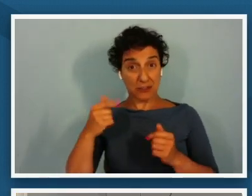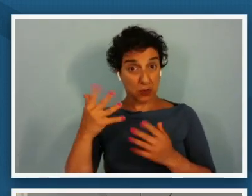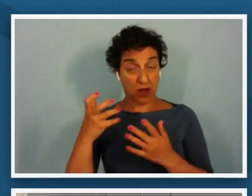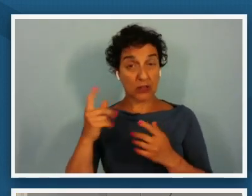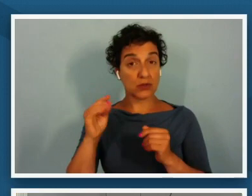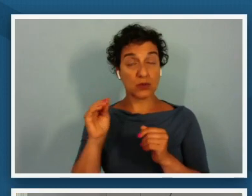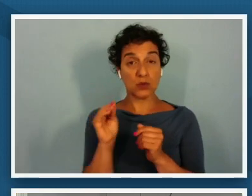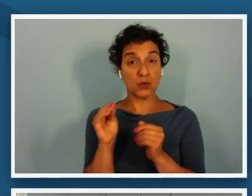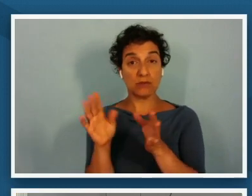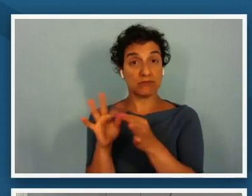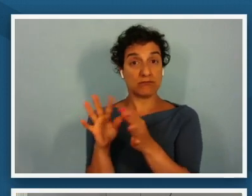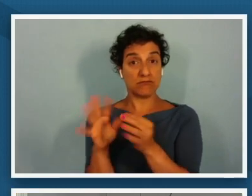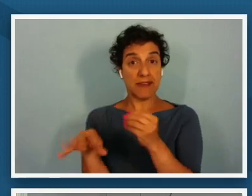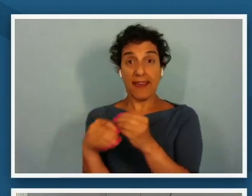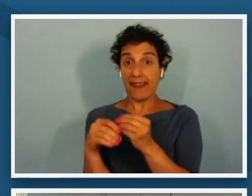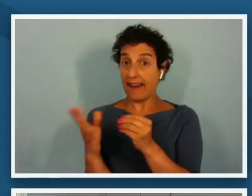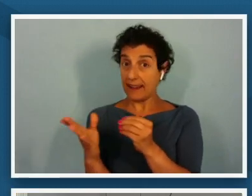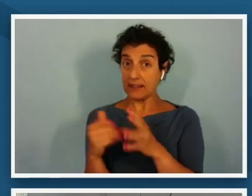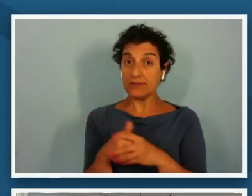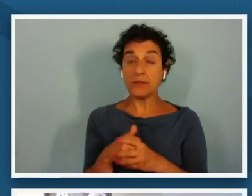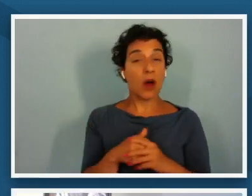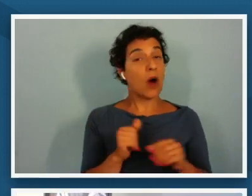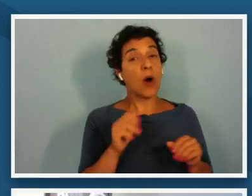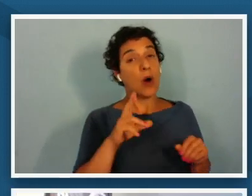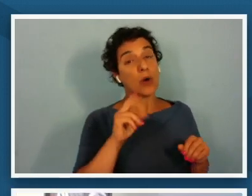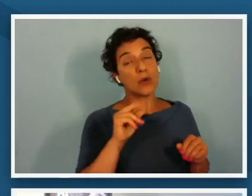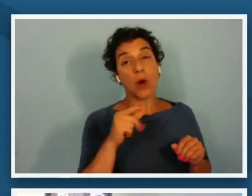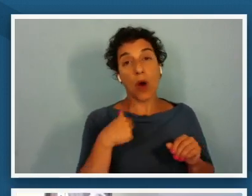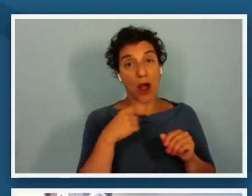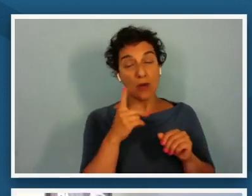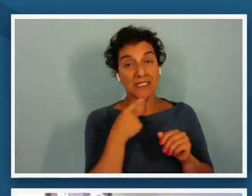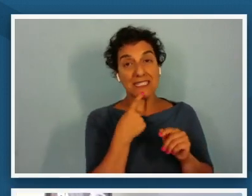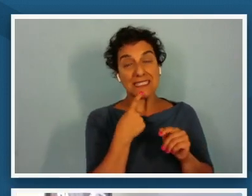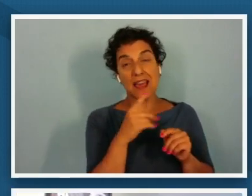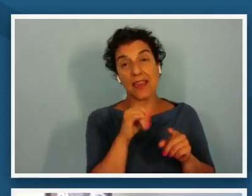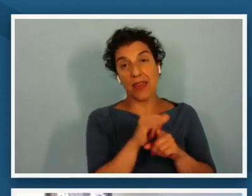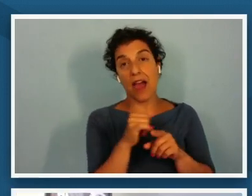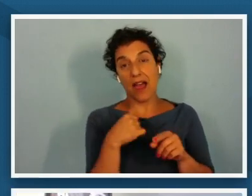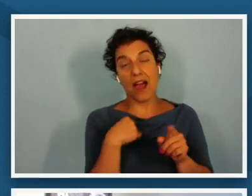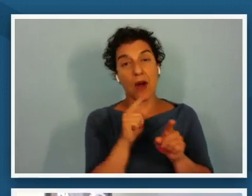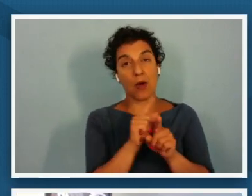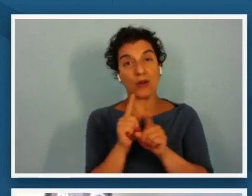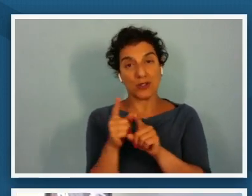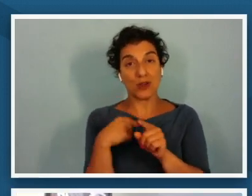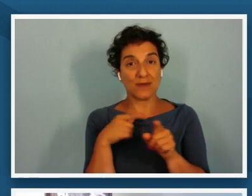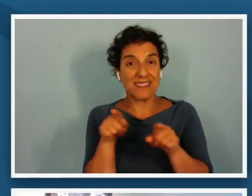to add in no i was just gonna say i do um i do the